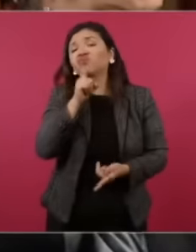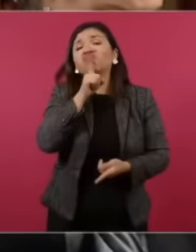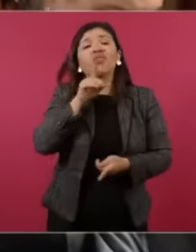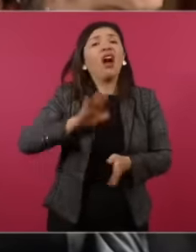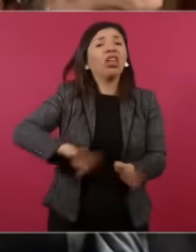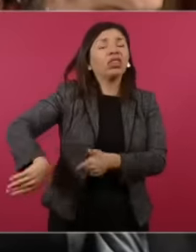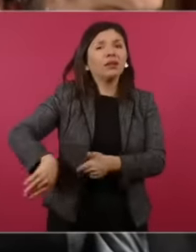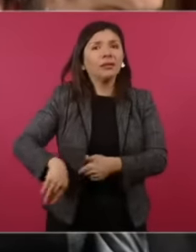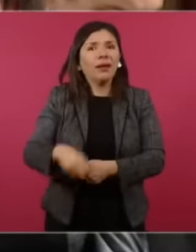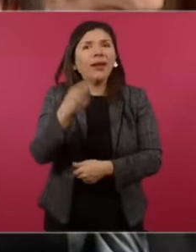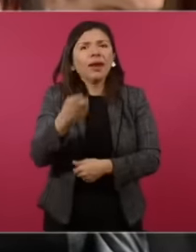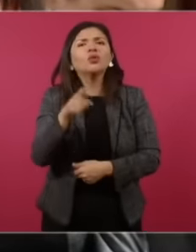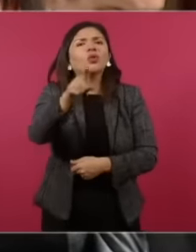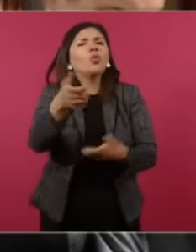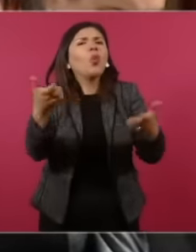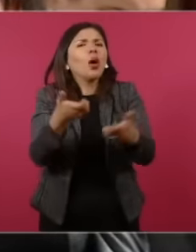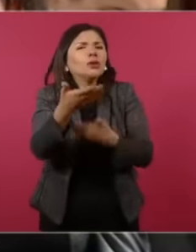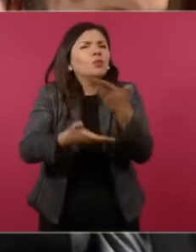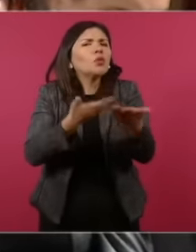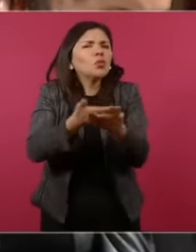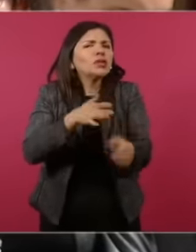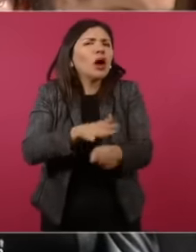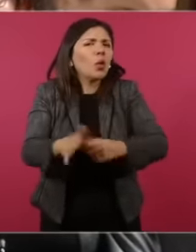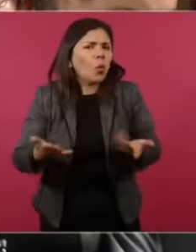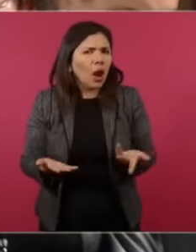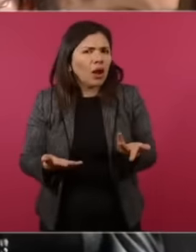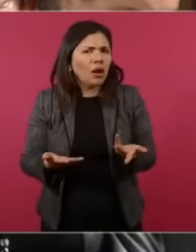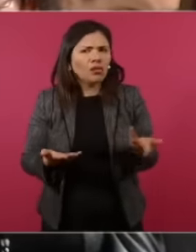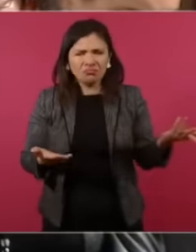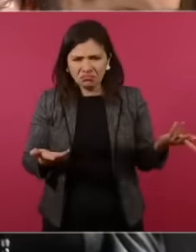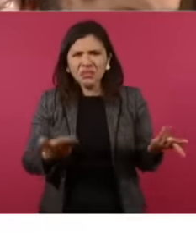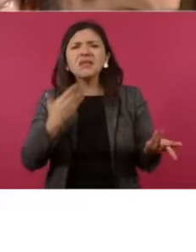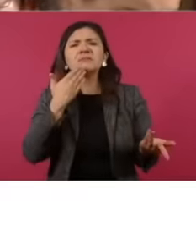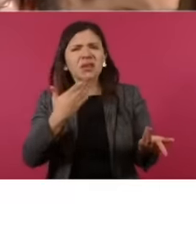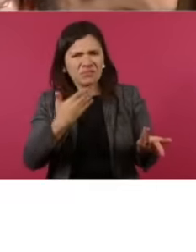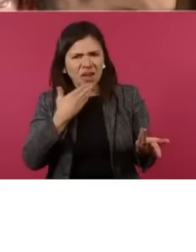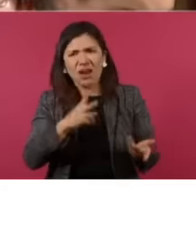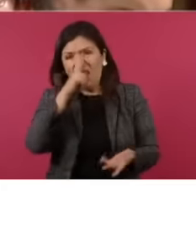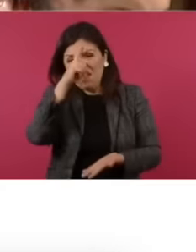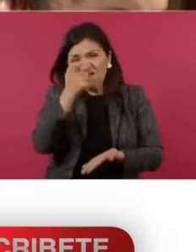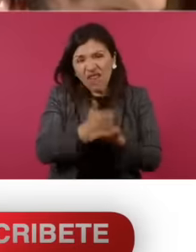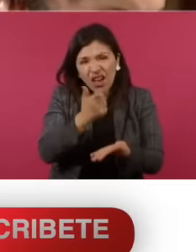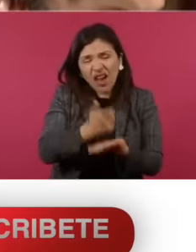is the president going to do? What is your proposal? There, it is good, whether it is revenge or not, revenge against the